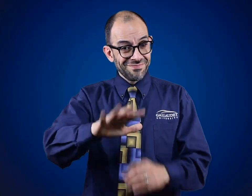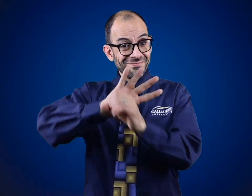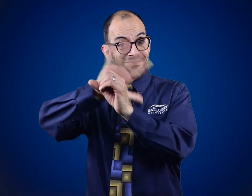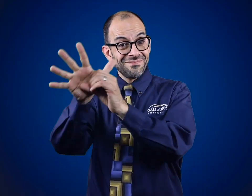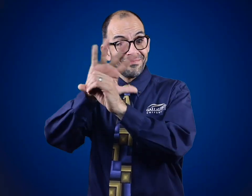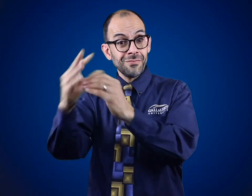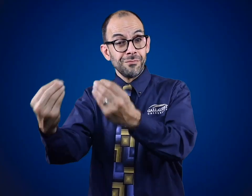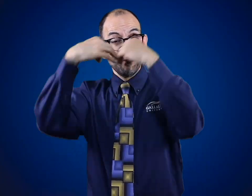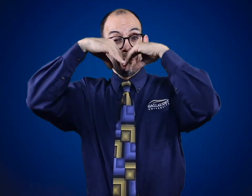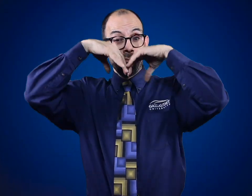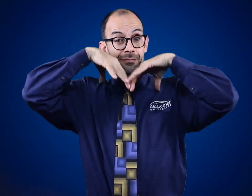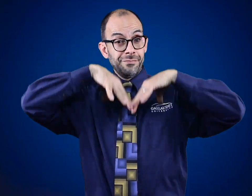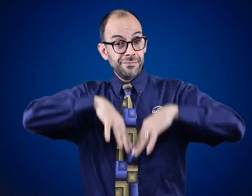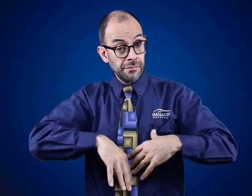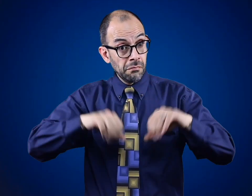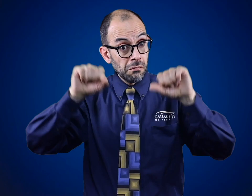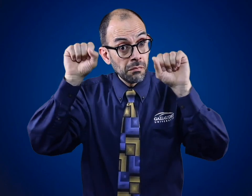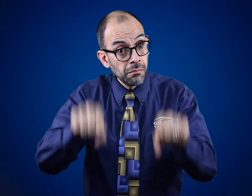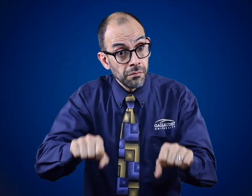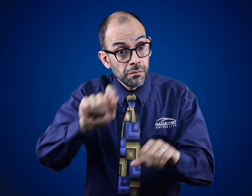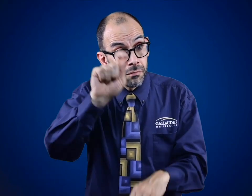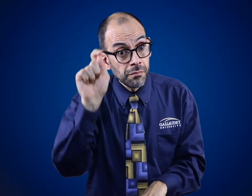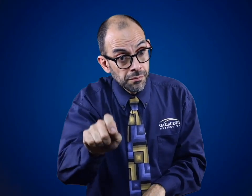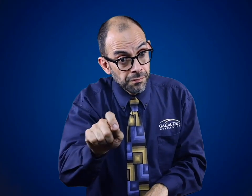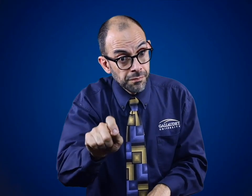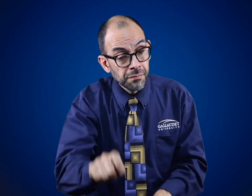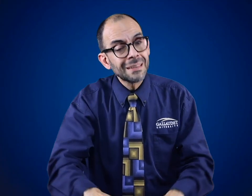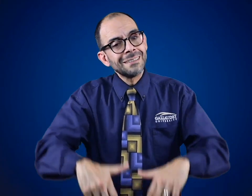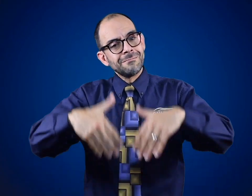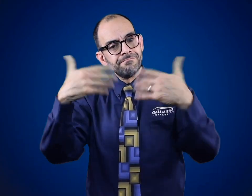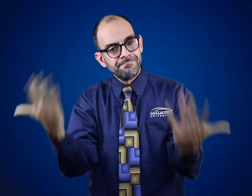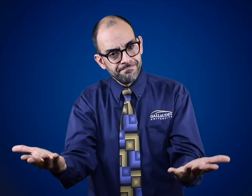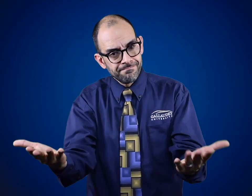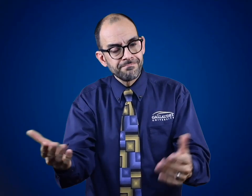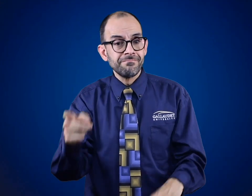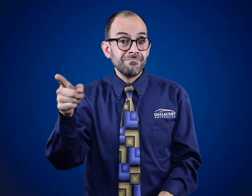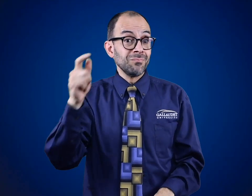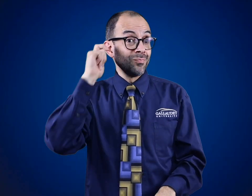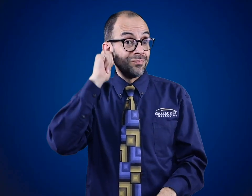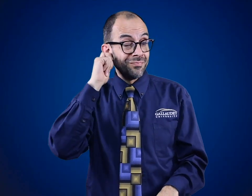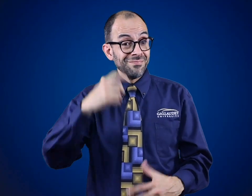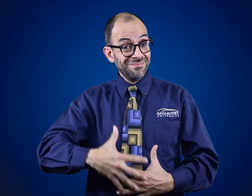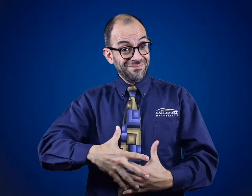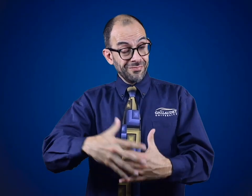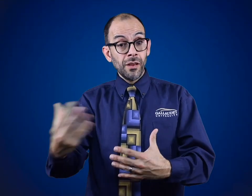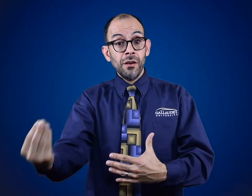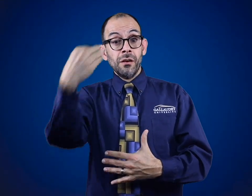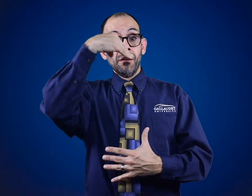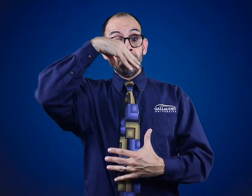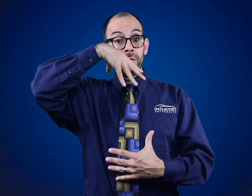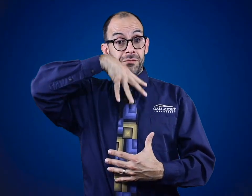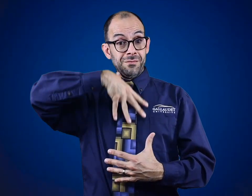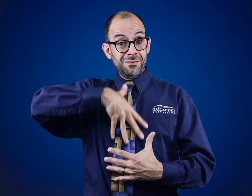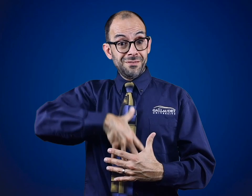Can pregnant women be affected by the coronavirus? There are those who wonder if pregnant women are more